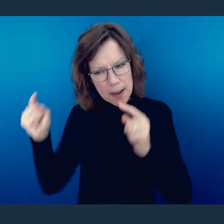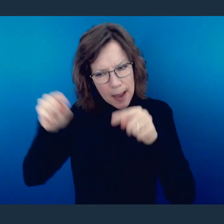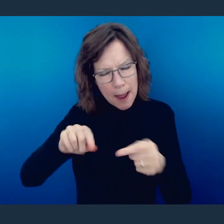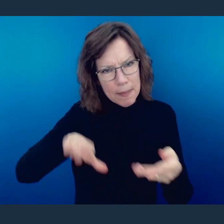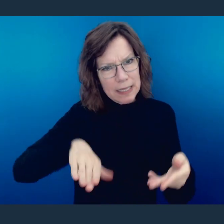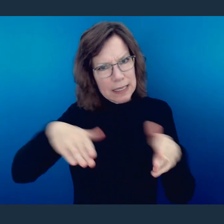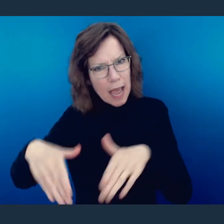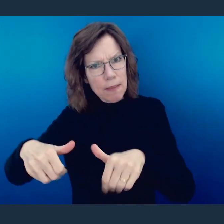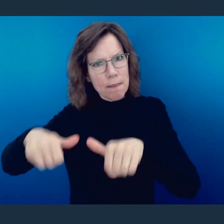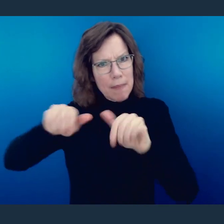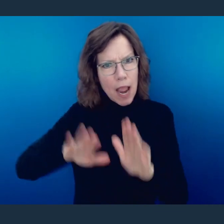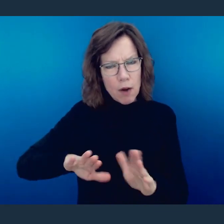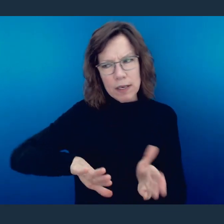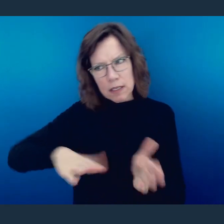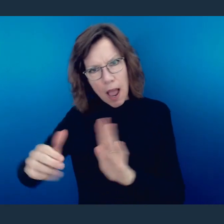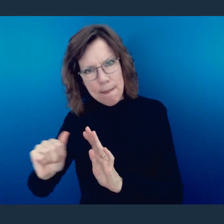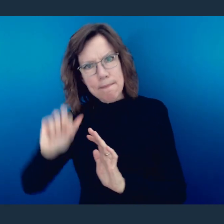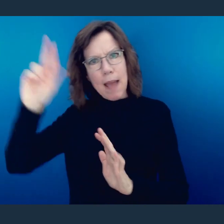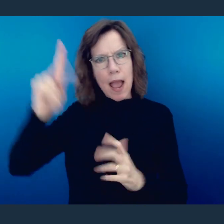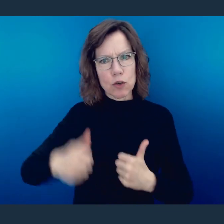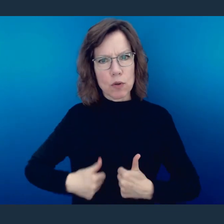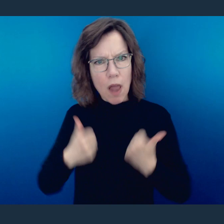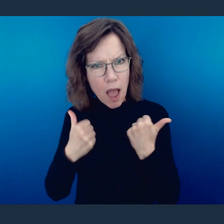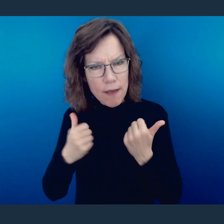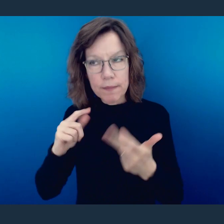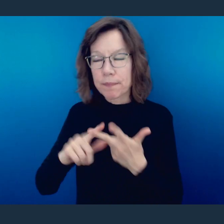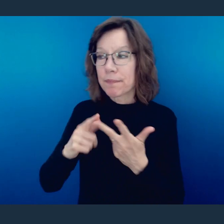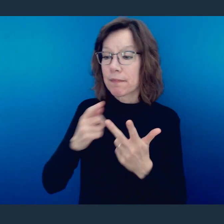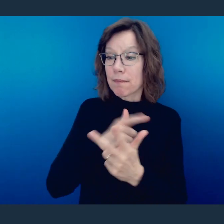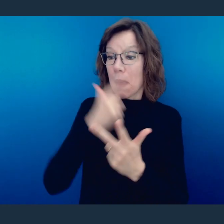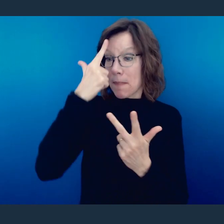in light of the fact that we're not called to continue to live in sin, in light of the